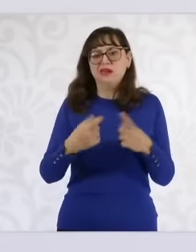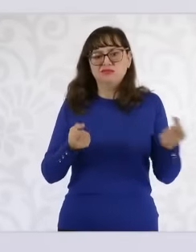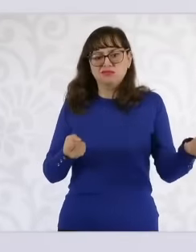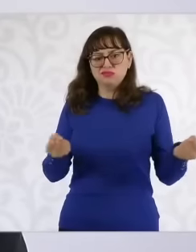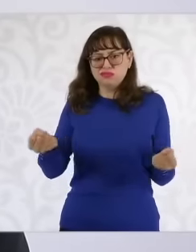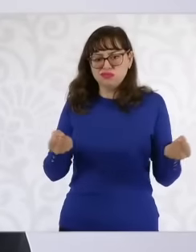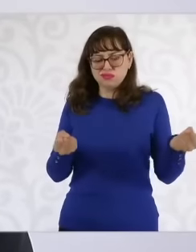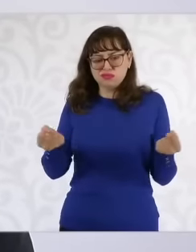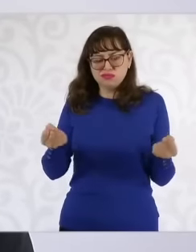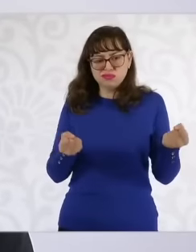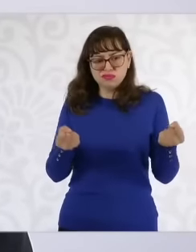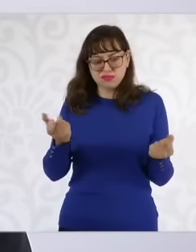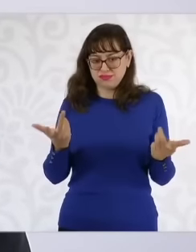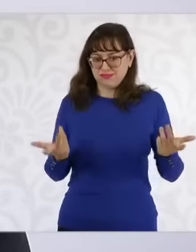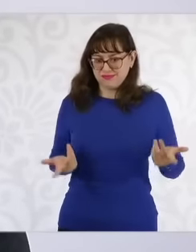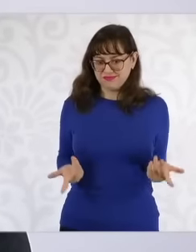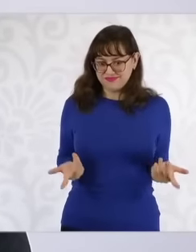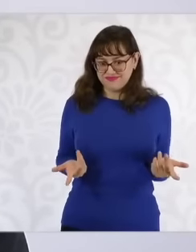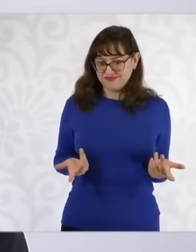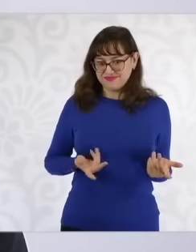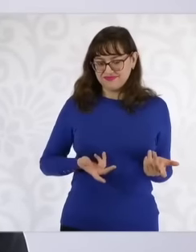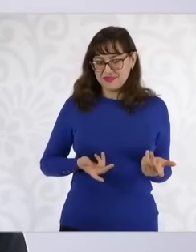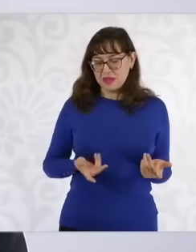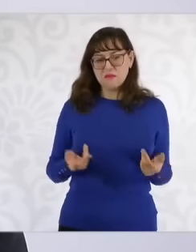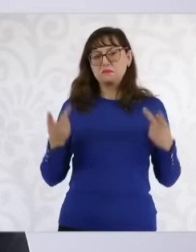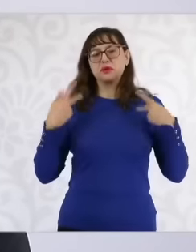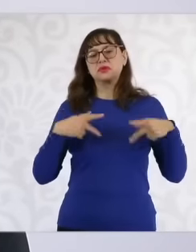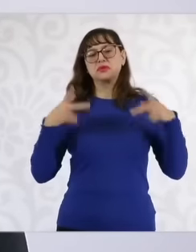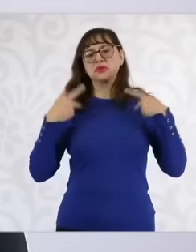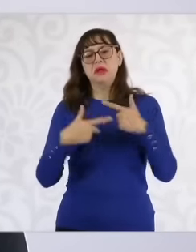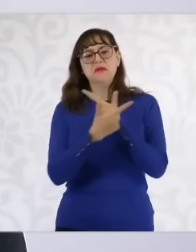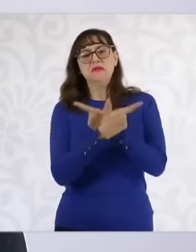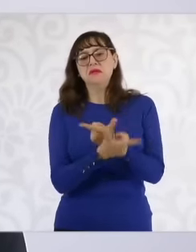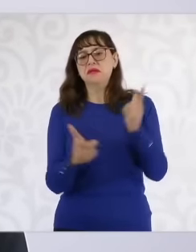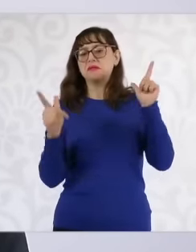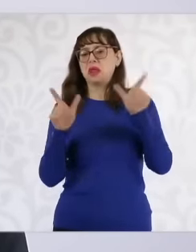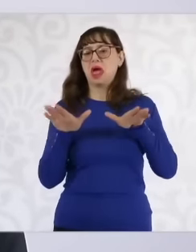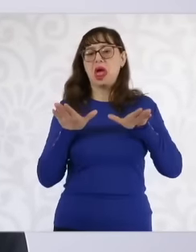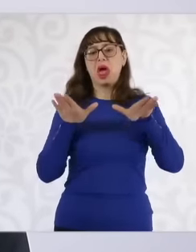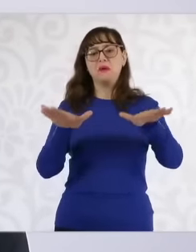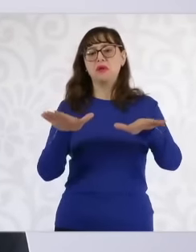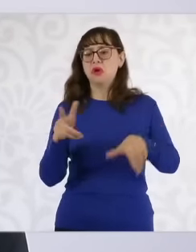Why Because no pilot, no plane can arrive at a border airport in the United States